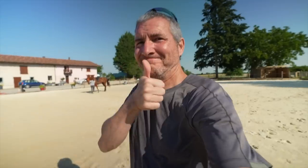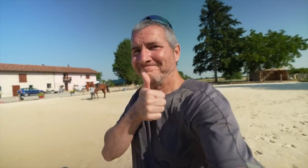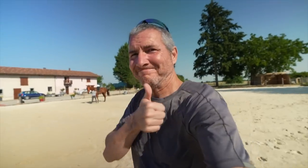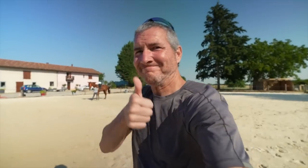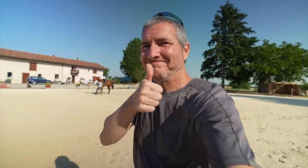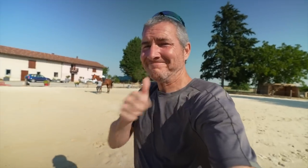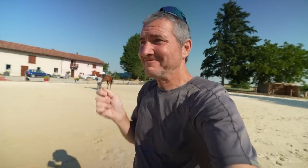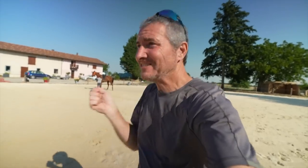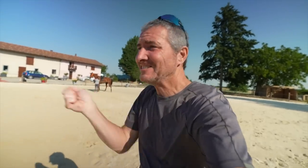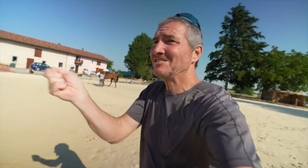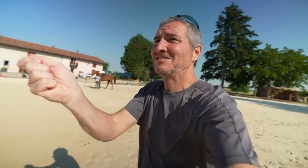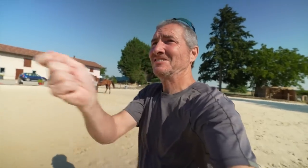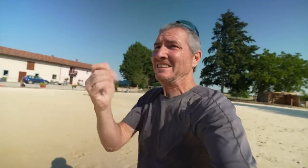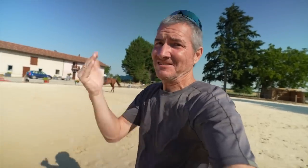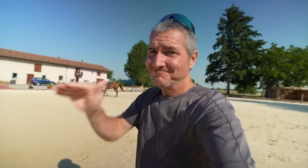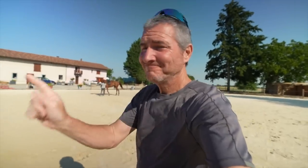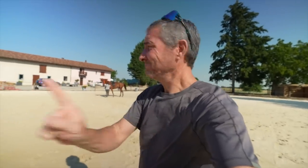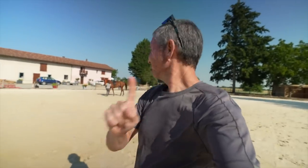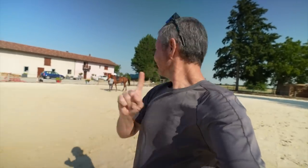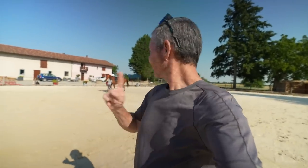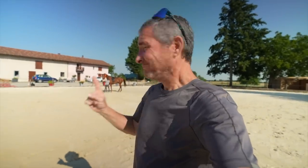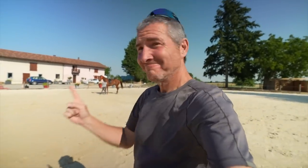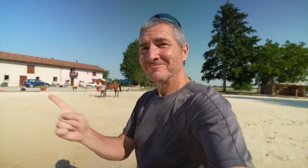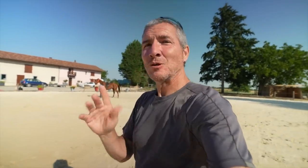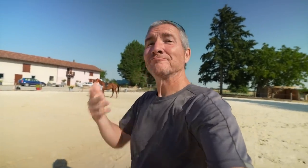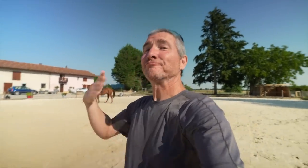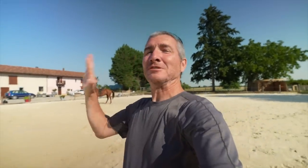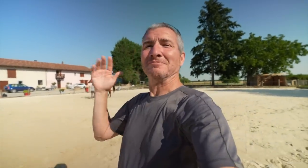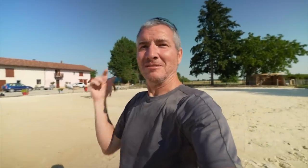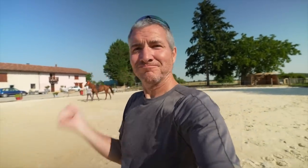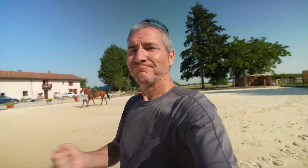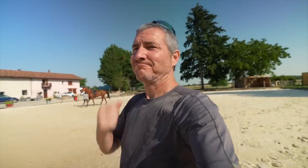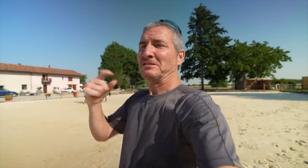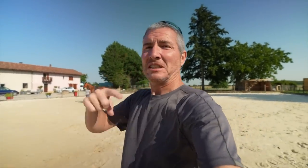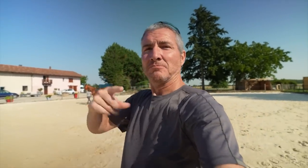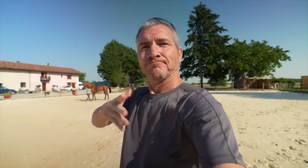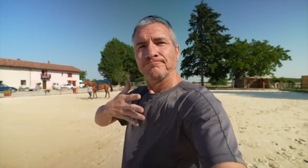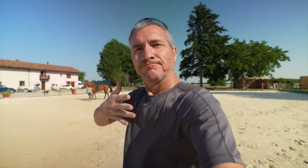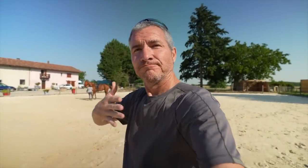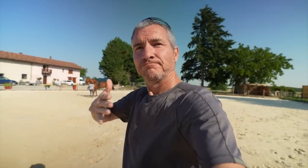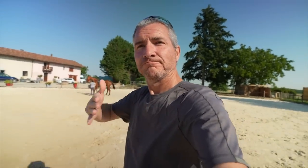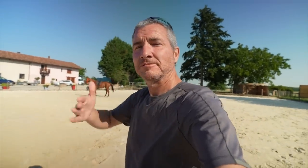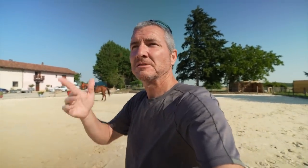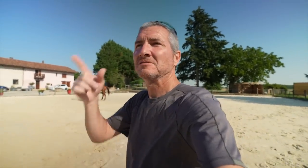She’s patient with the horse, redirecting it over and over. It takes time,